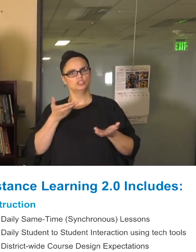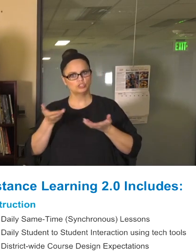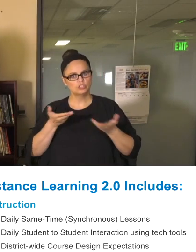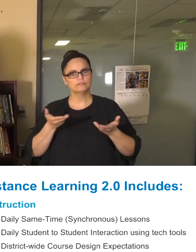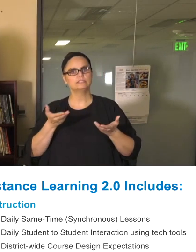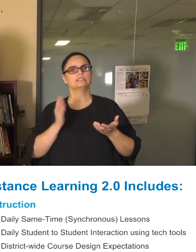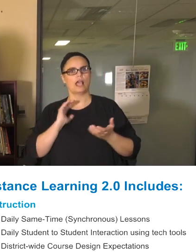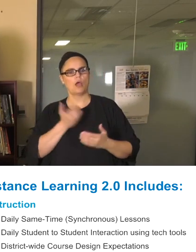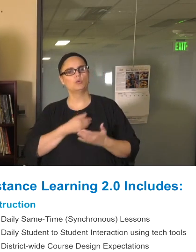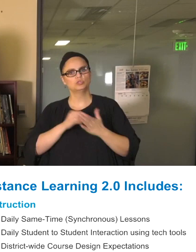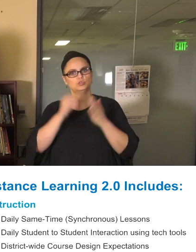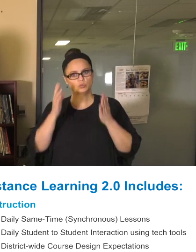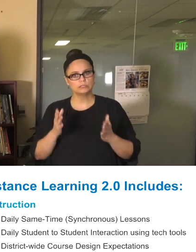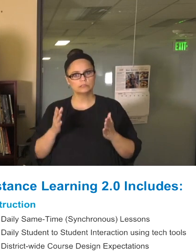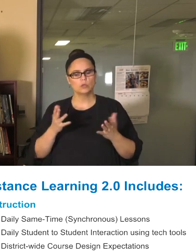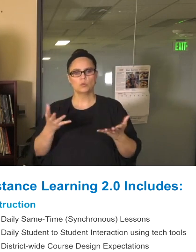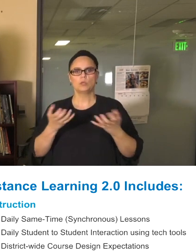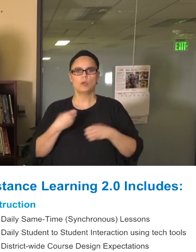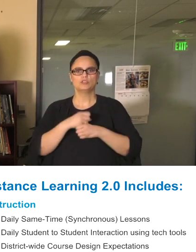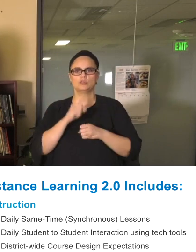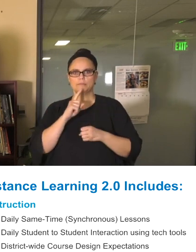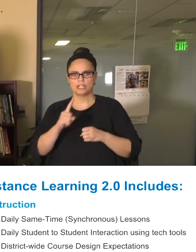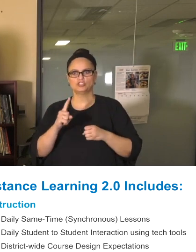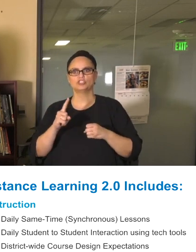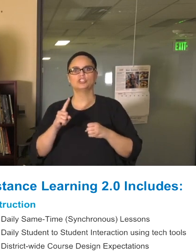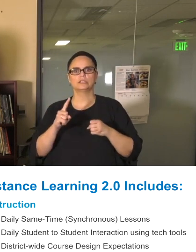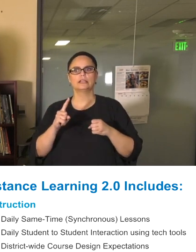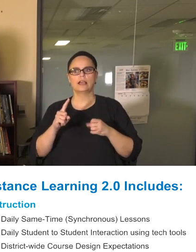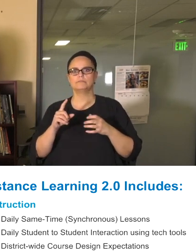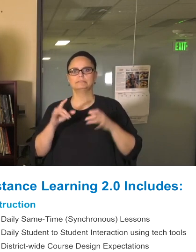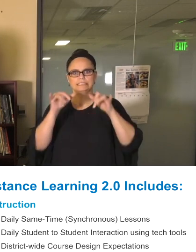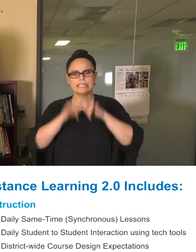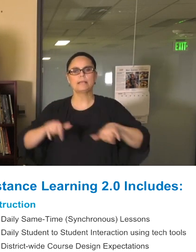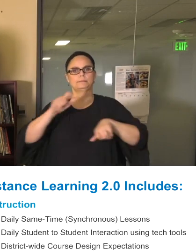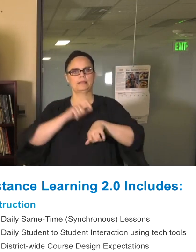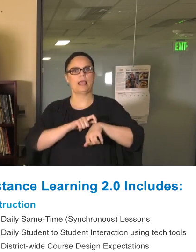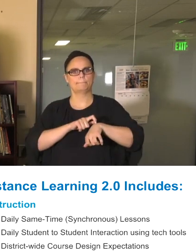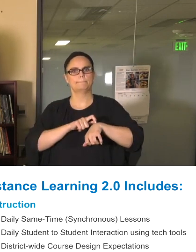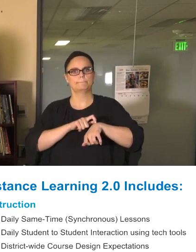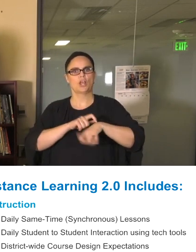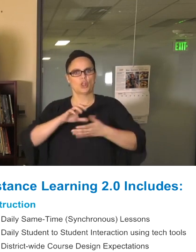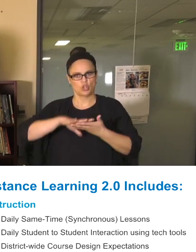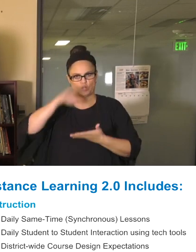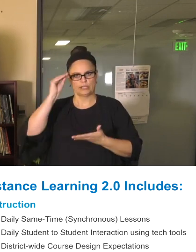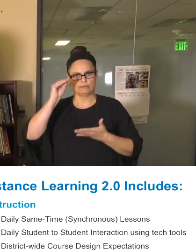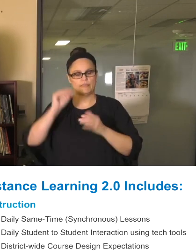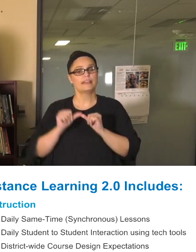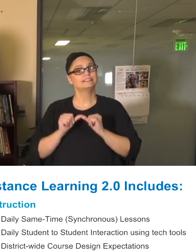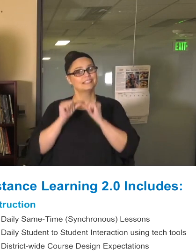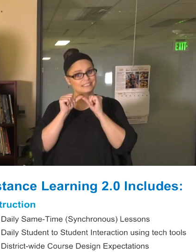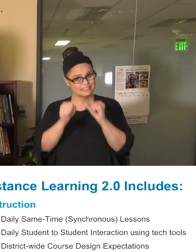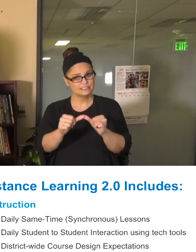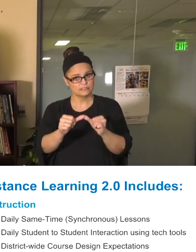having synchronous learning taking place, the same time learning that's consistent, that's communicated, that you